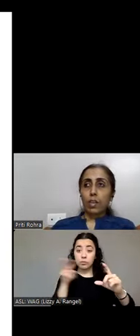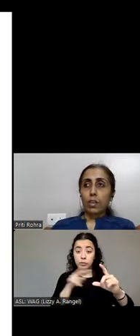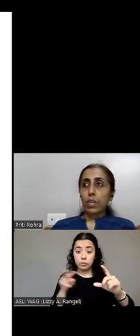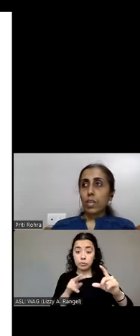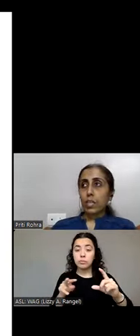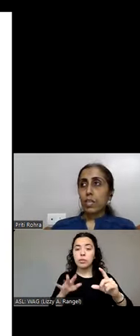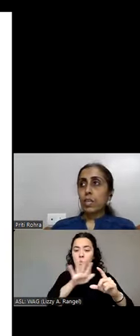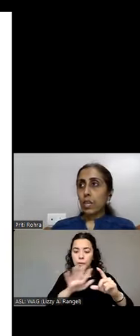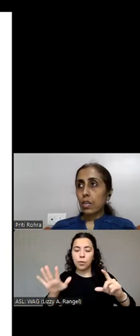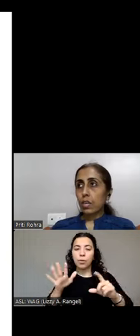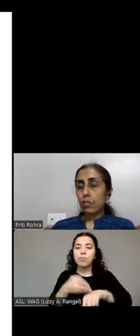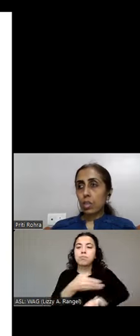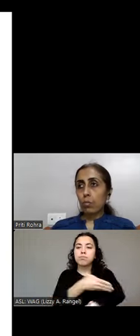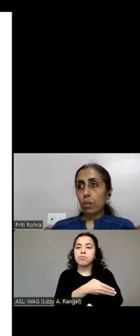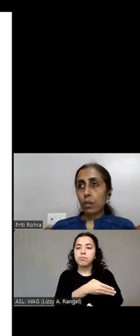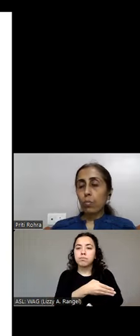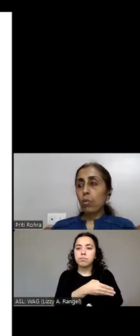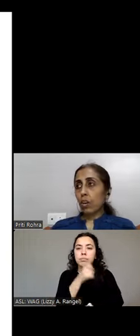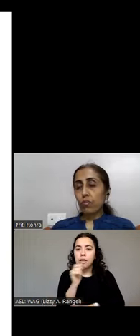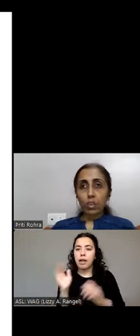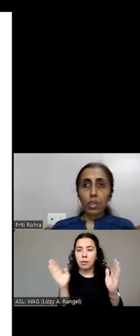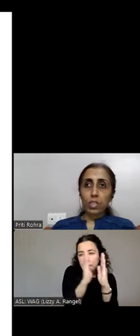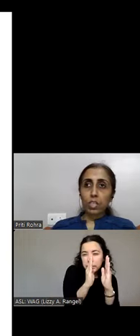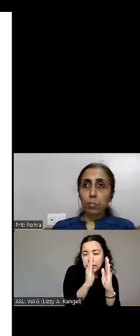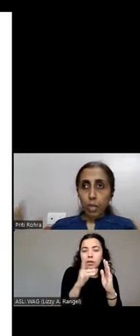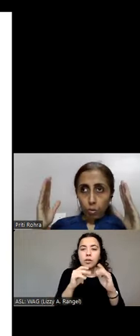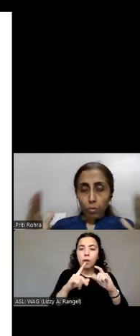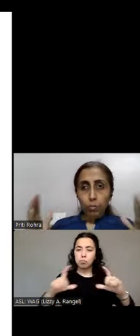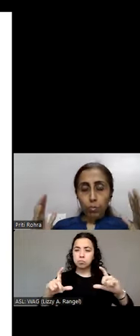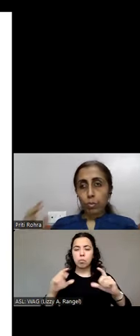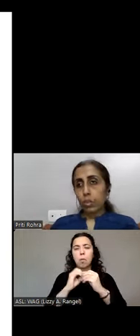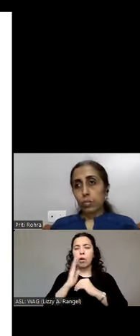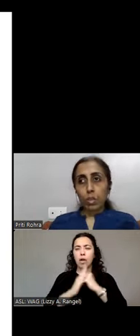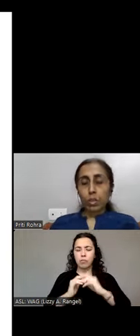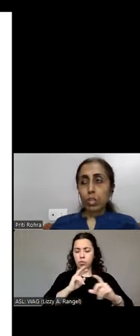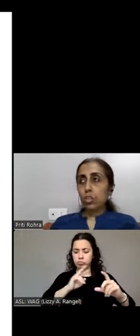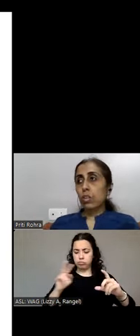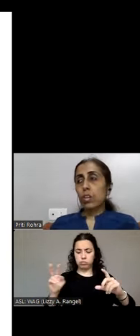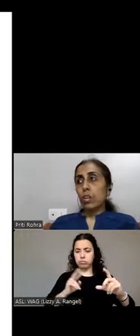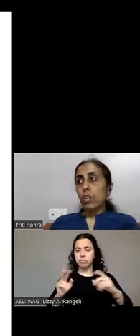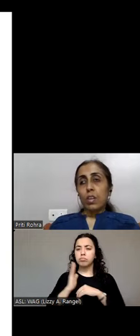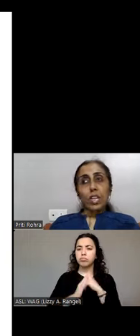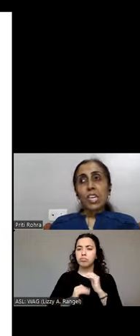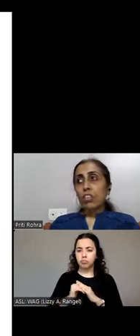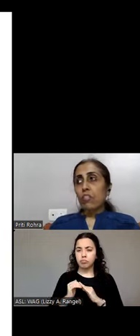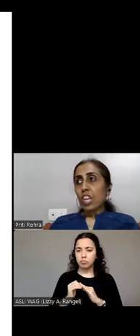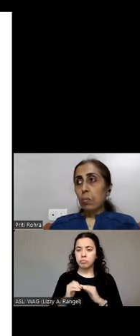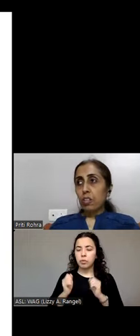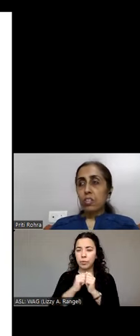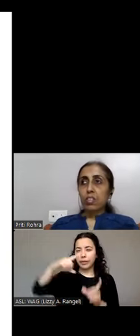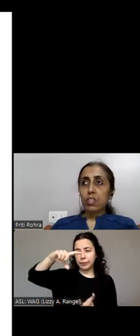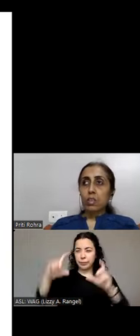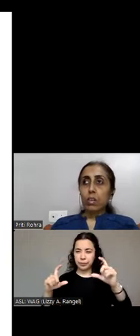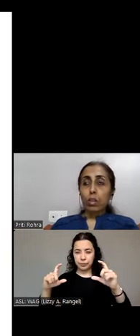that way I can read with more comfort as compared to a portrait orientation. In case of tables,